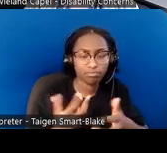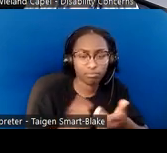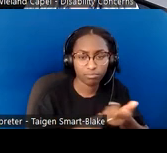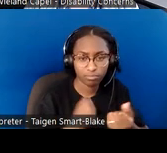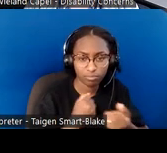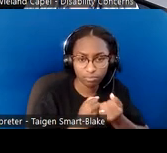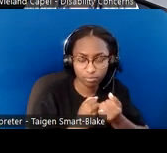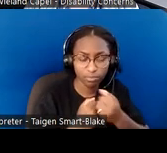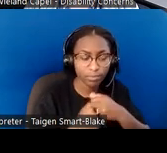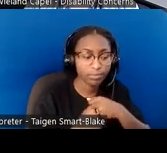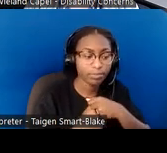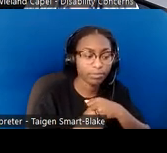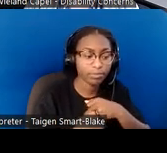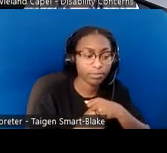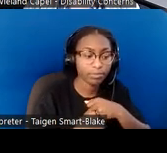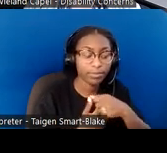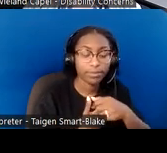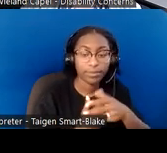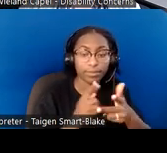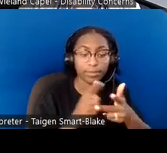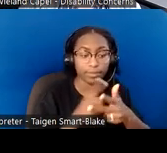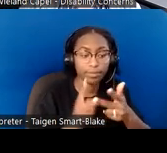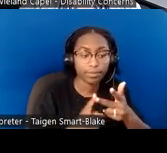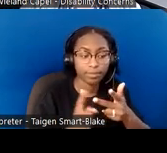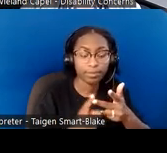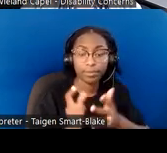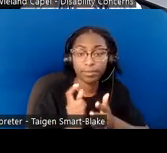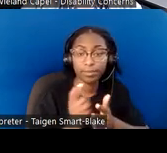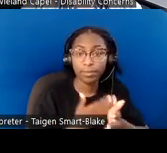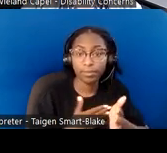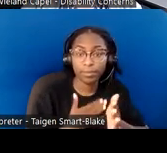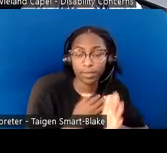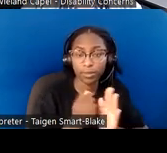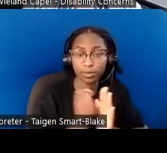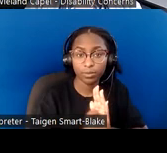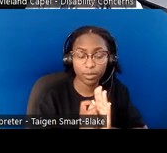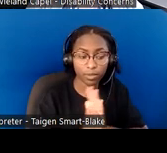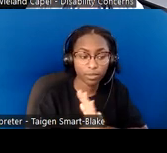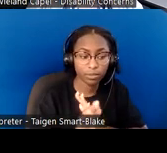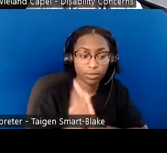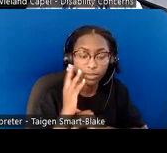We'd love to have you write about your experience of ableism. Whether it's for our Breaking Barriers newsletter